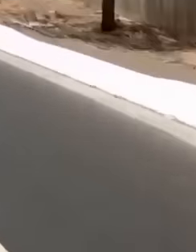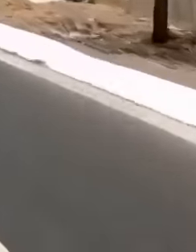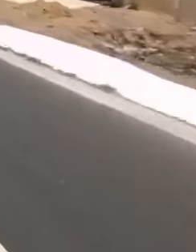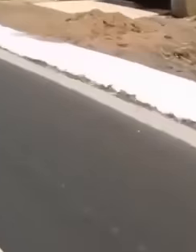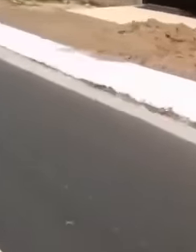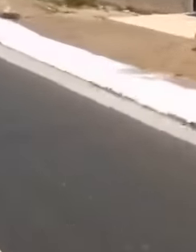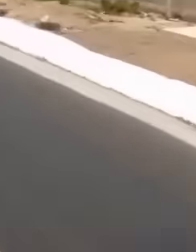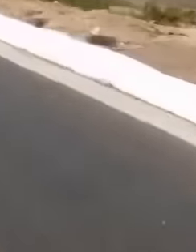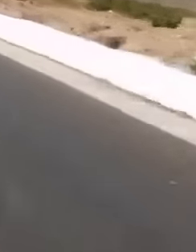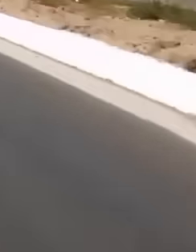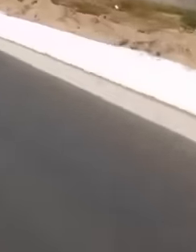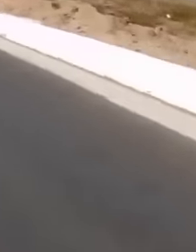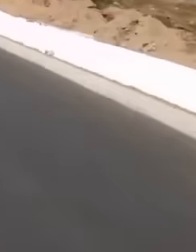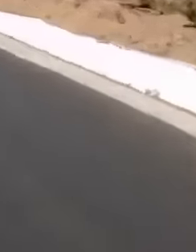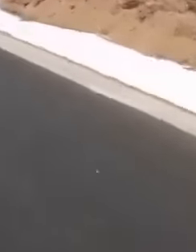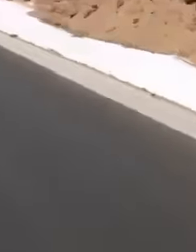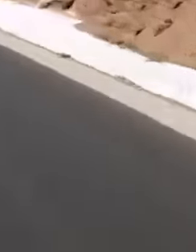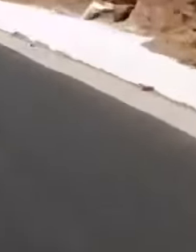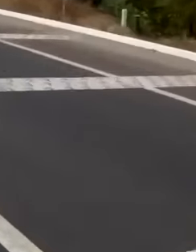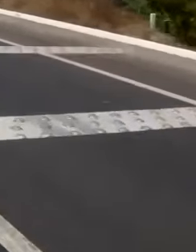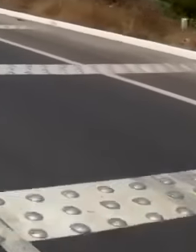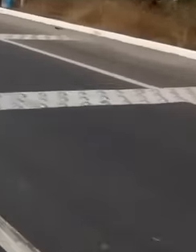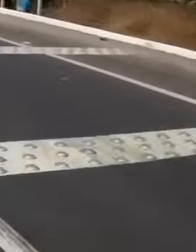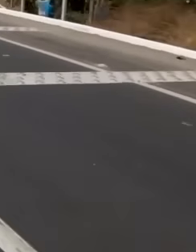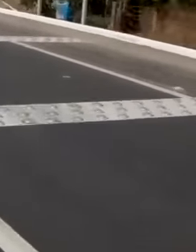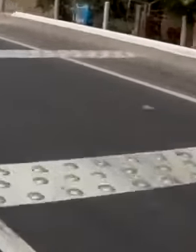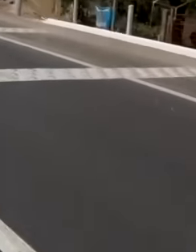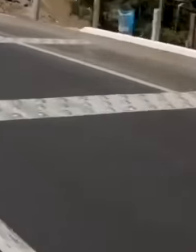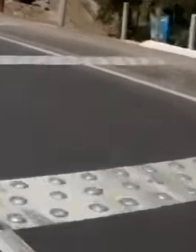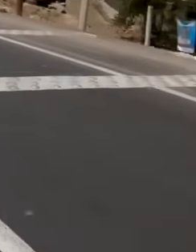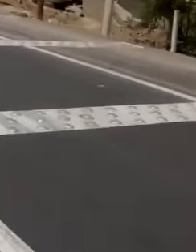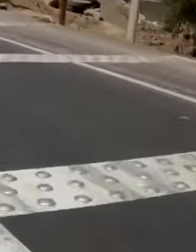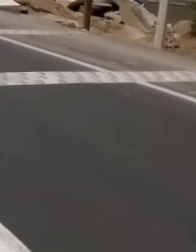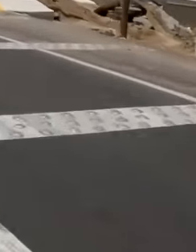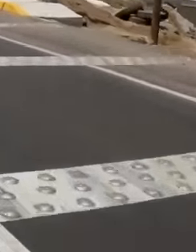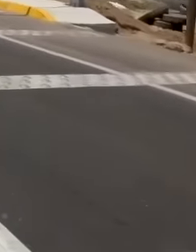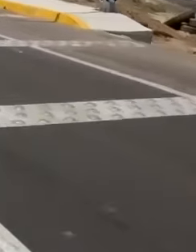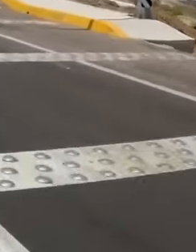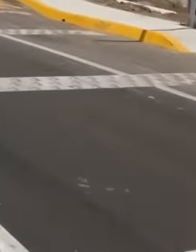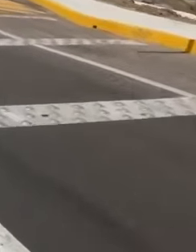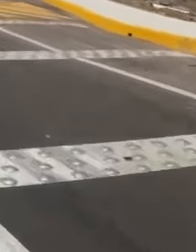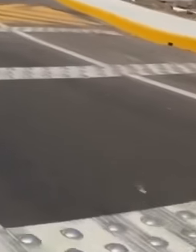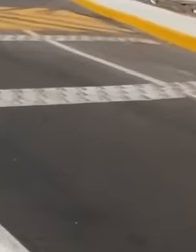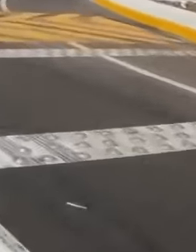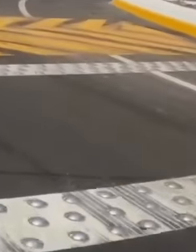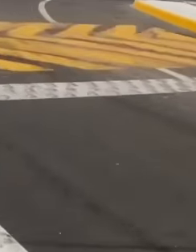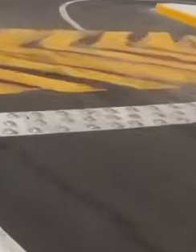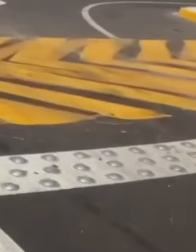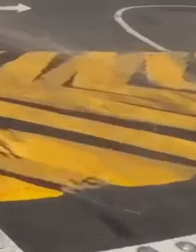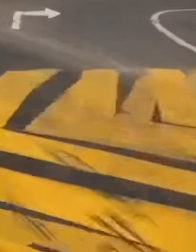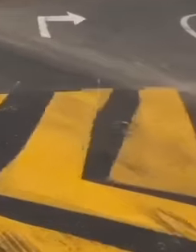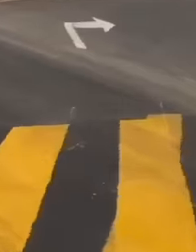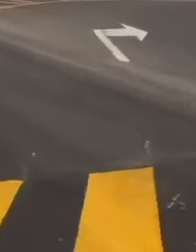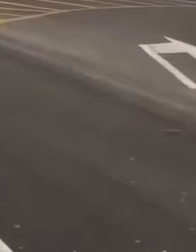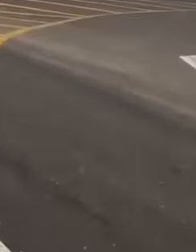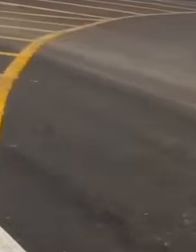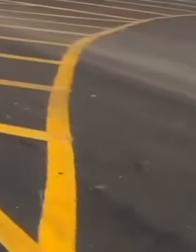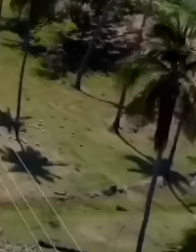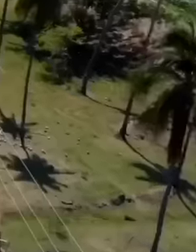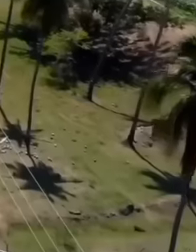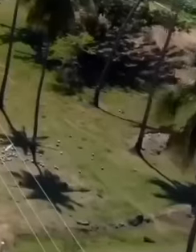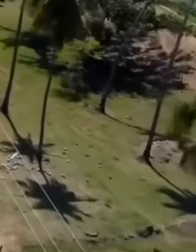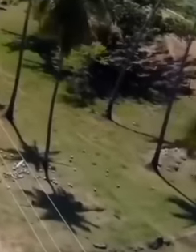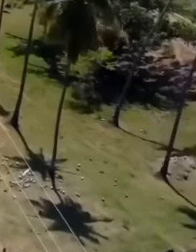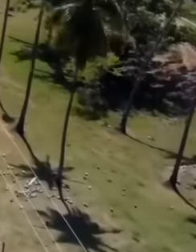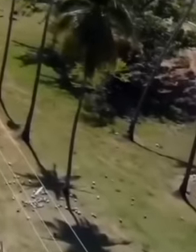benefited from the placement of reducing ramps of speed for the safety of pedestrians